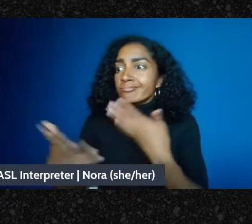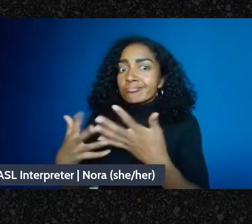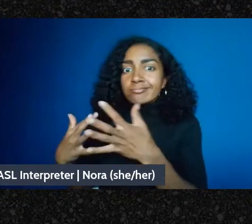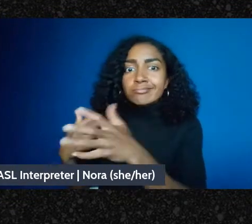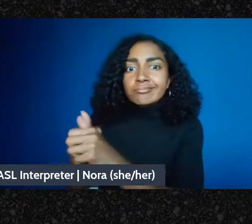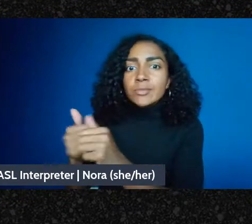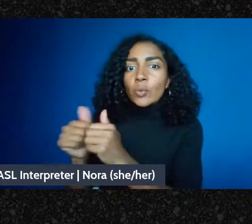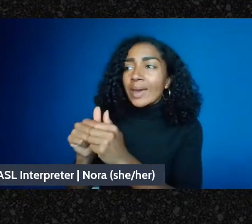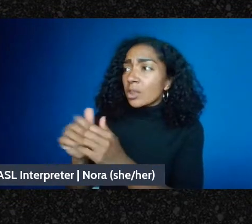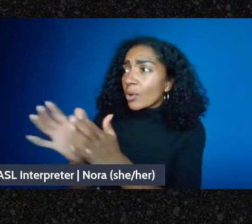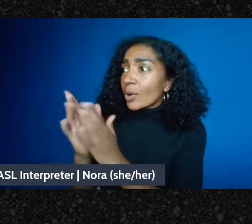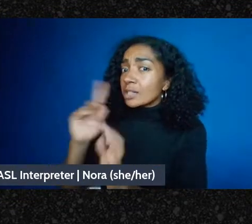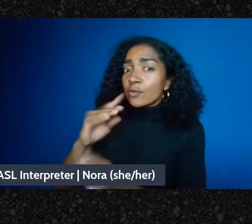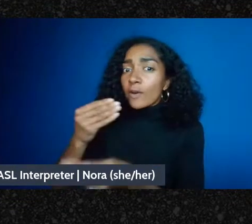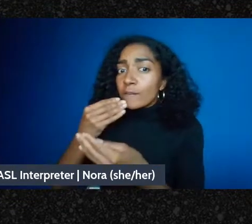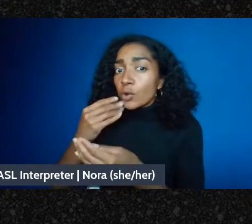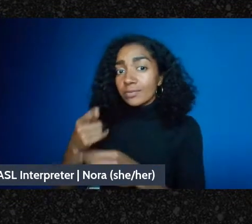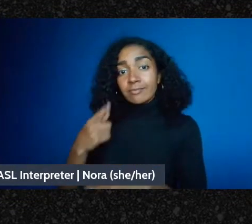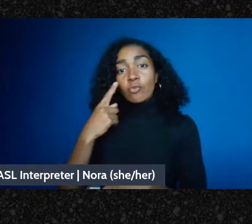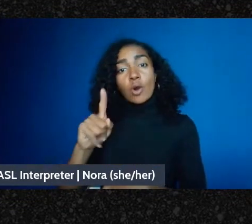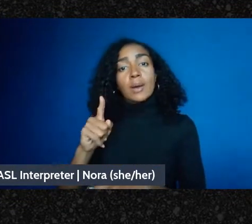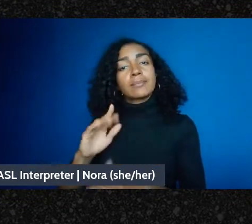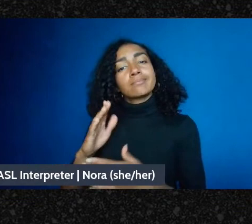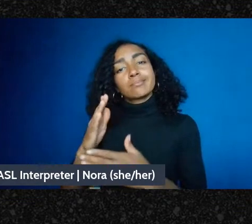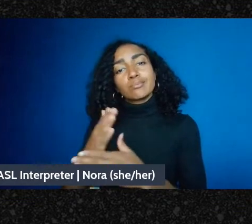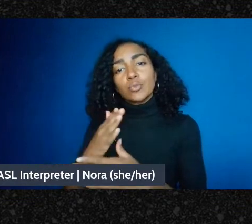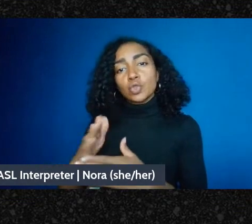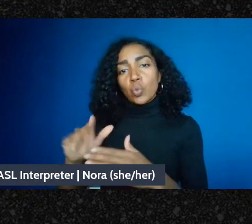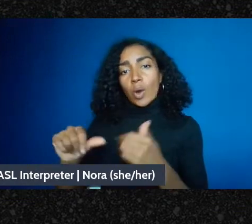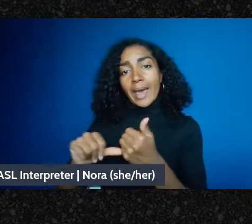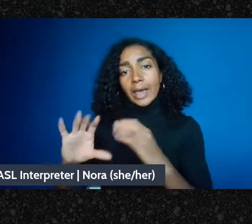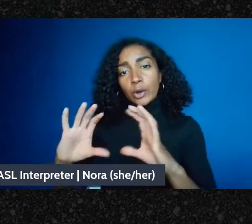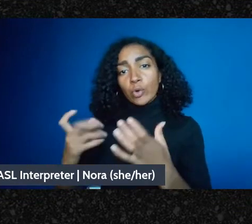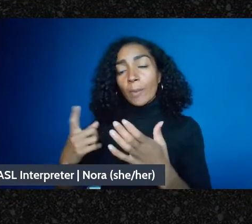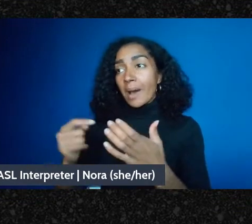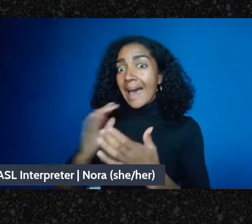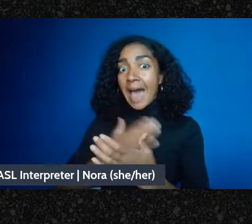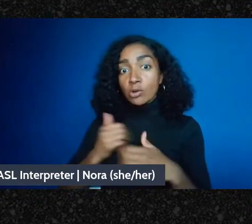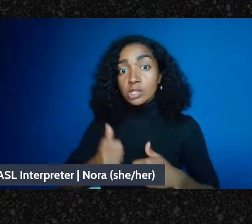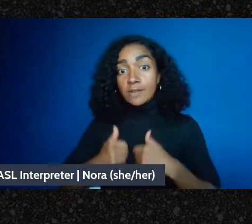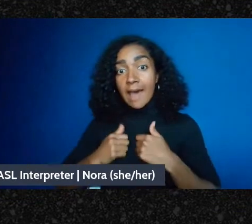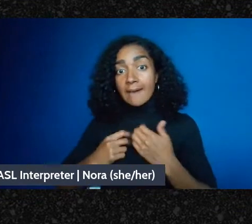and clearly connecting our survival programs to the broader movement for social change.